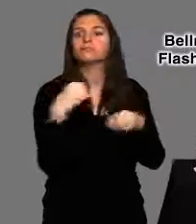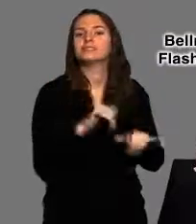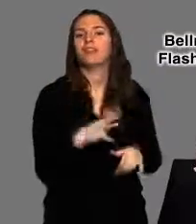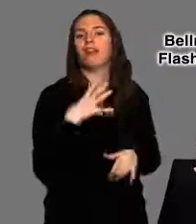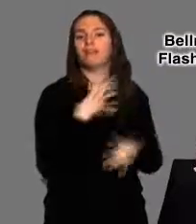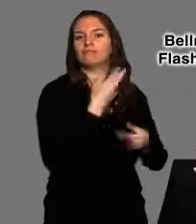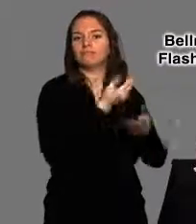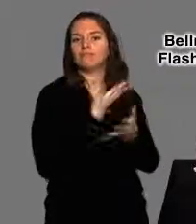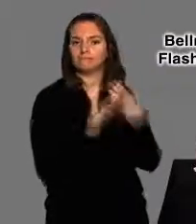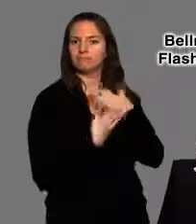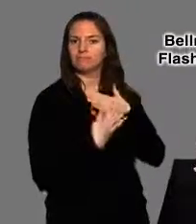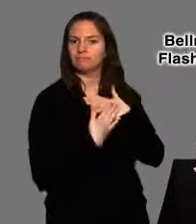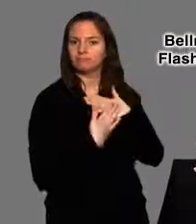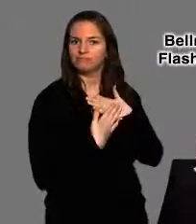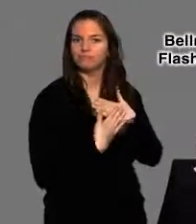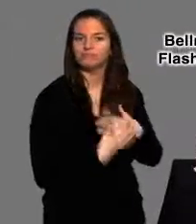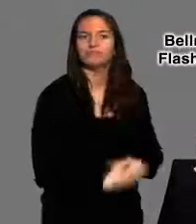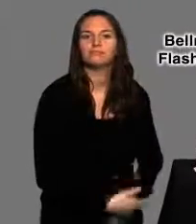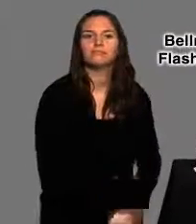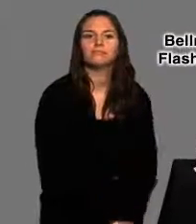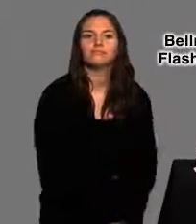you will be notified during a power outage.